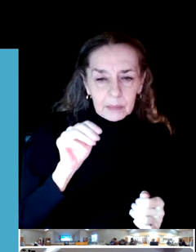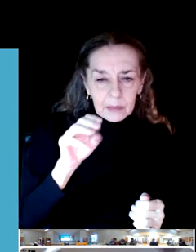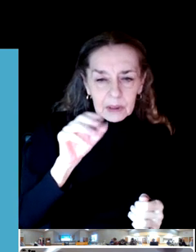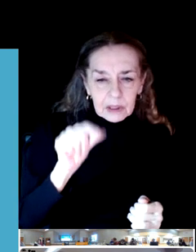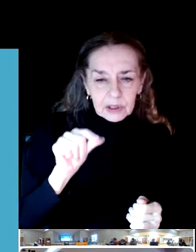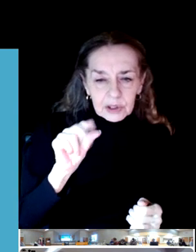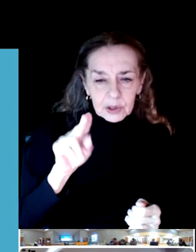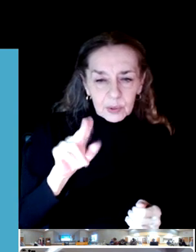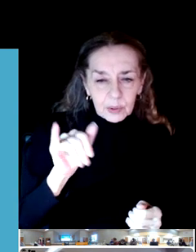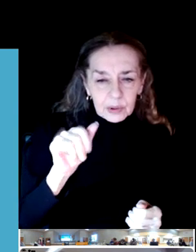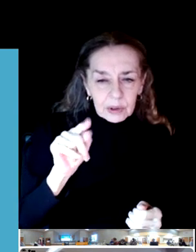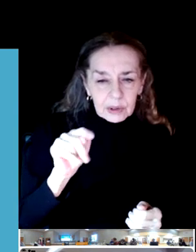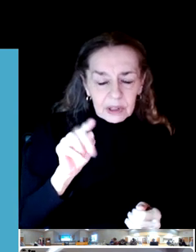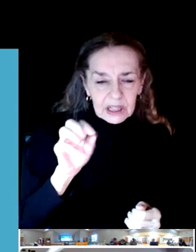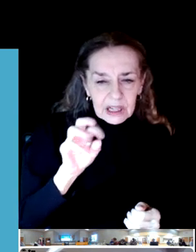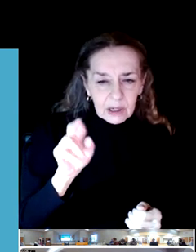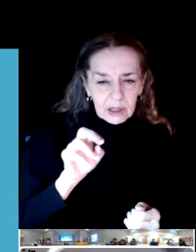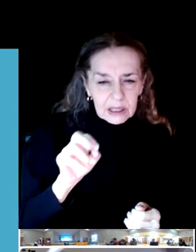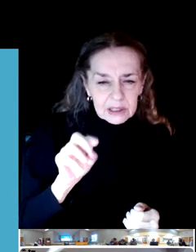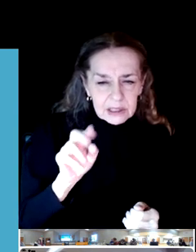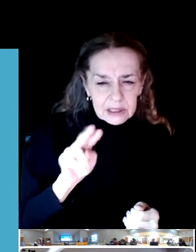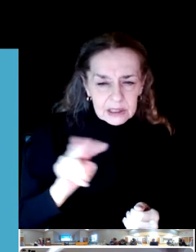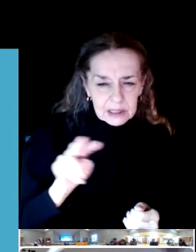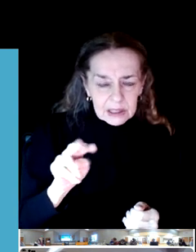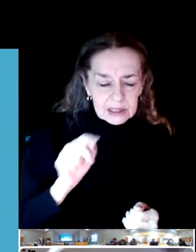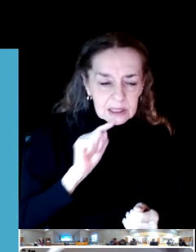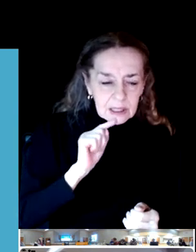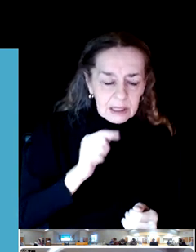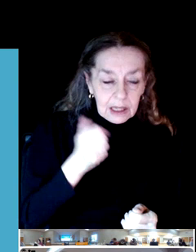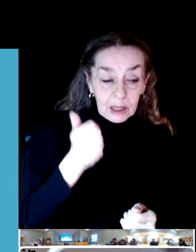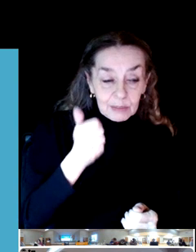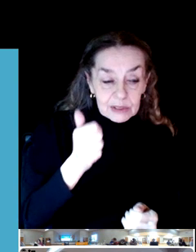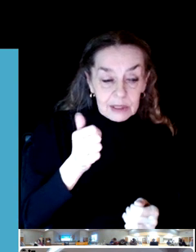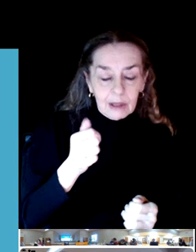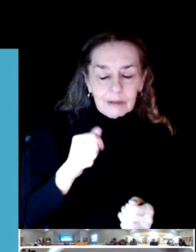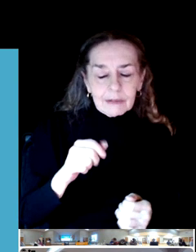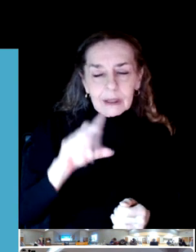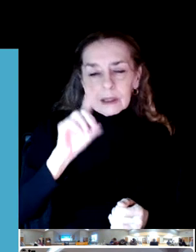So, you know, definitely I'm sure he's probably already commented.